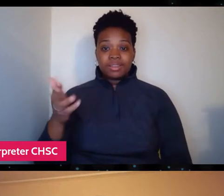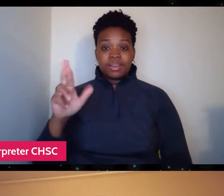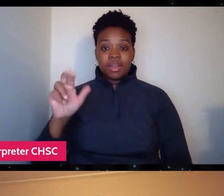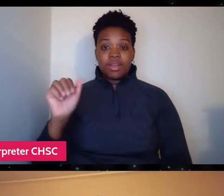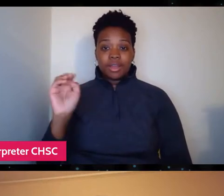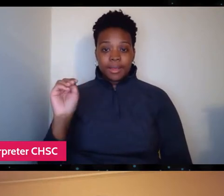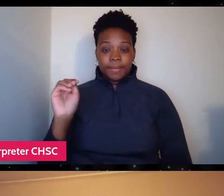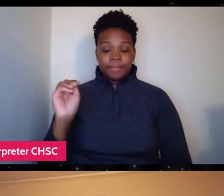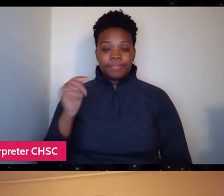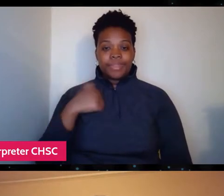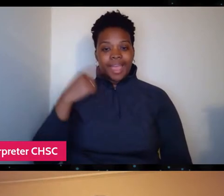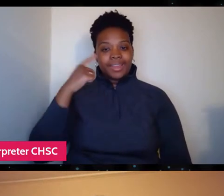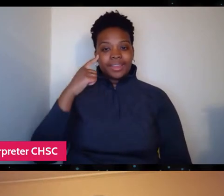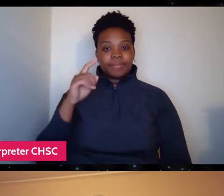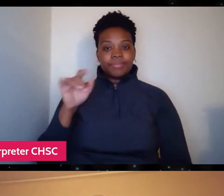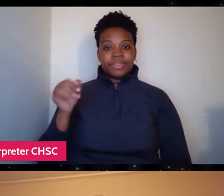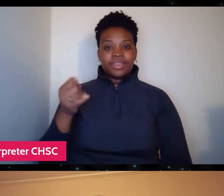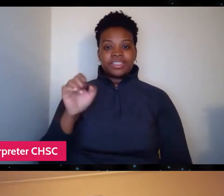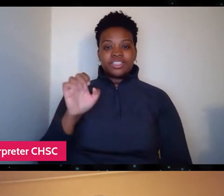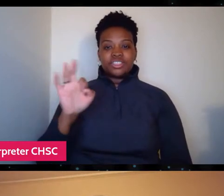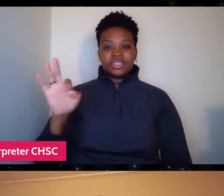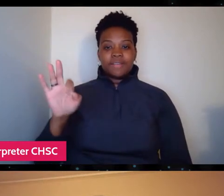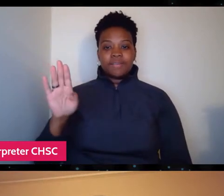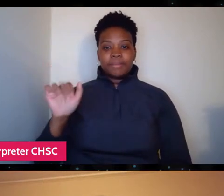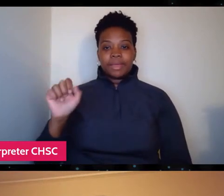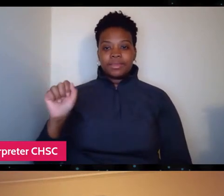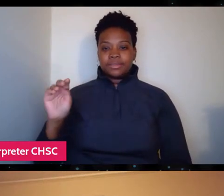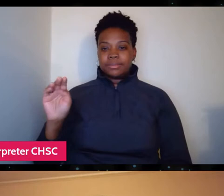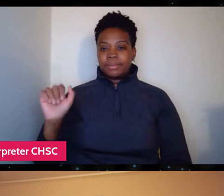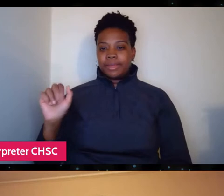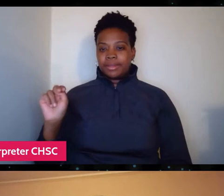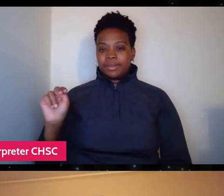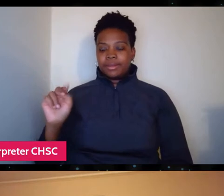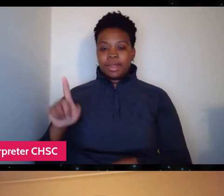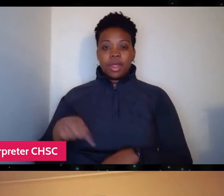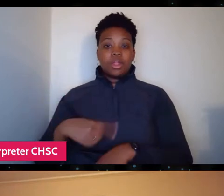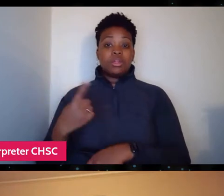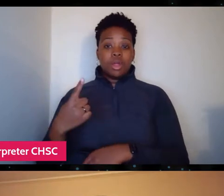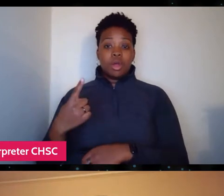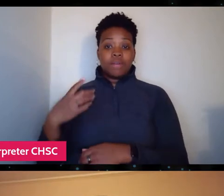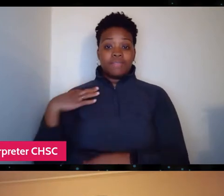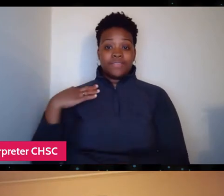because Jeff Eastman who's a longstanding volunteer, is the current CEO and he's actually the person